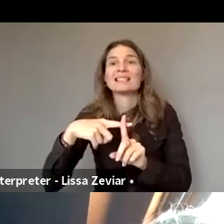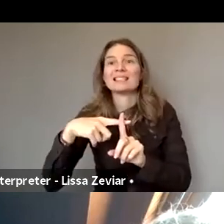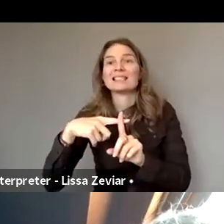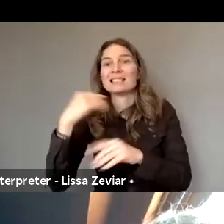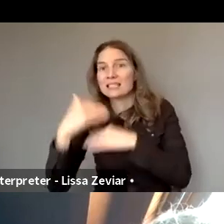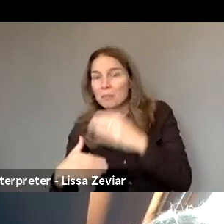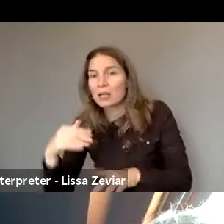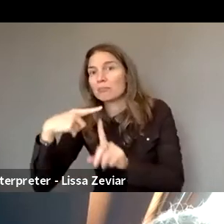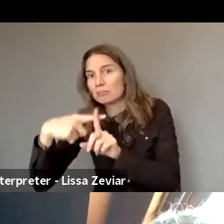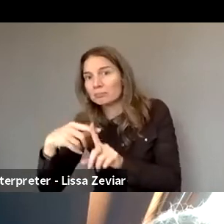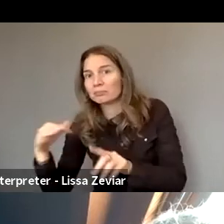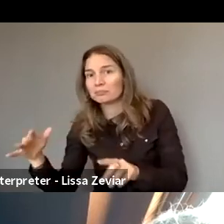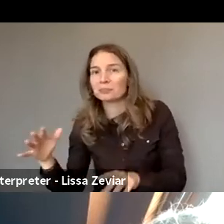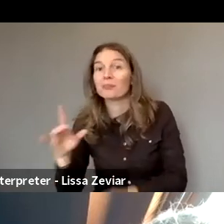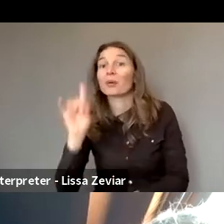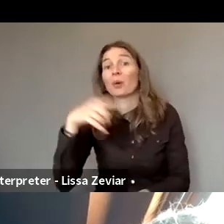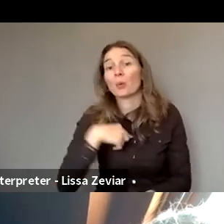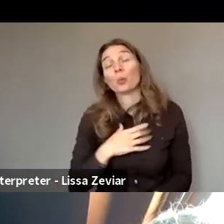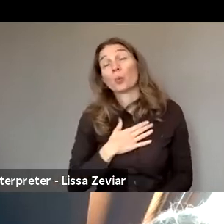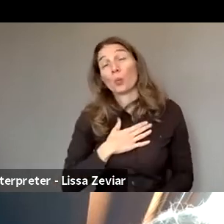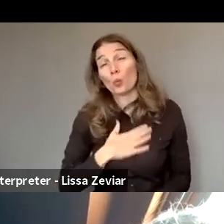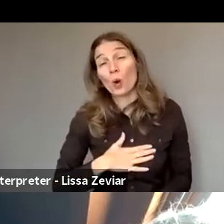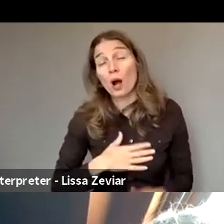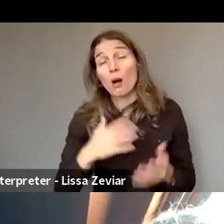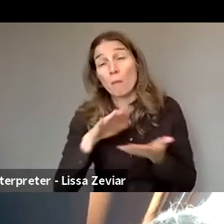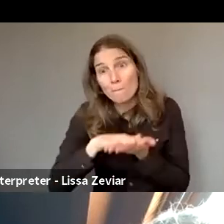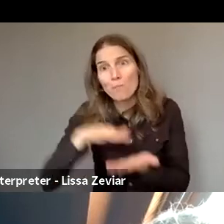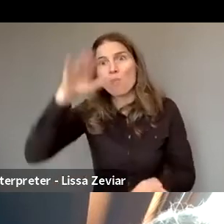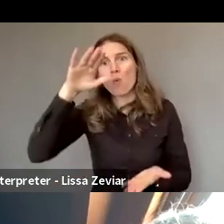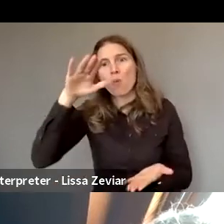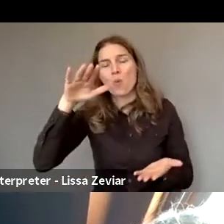We'd wish it's more addressed in mainstream Disability movement.